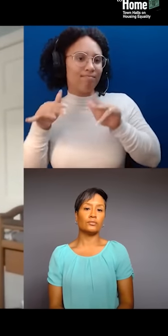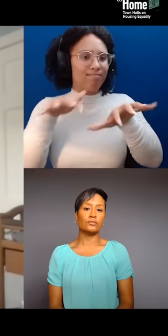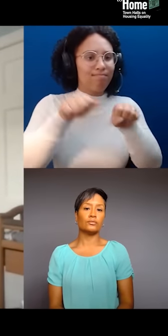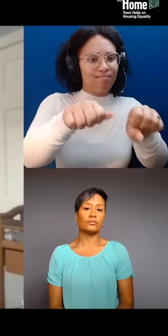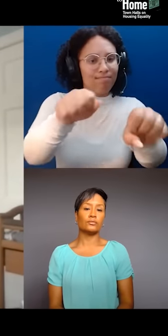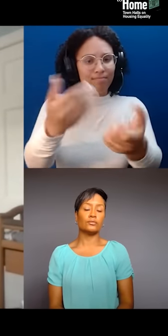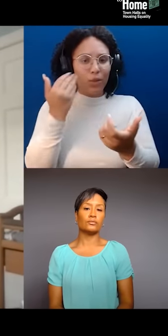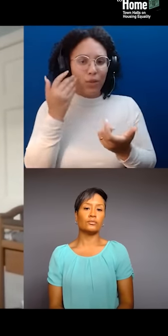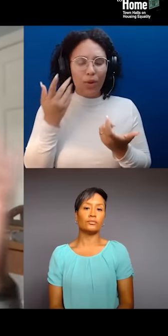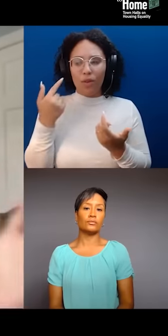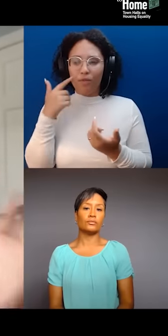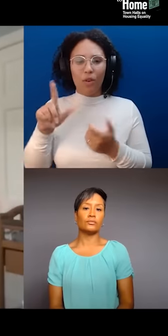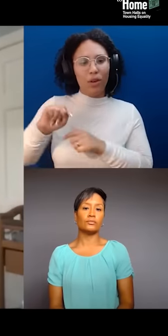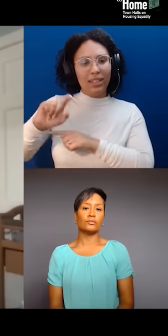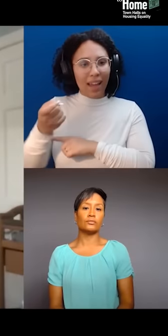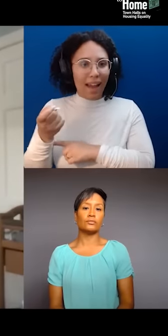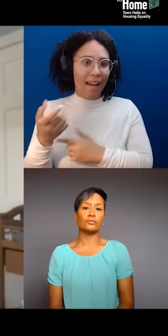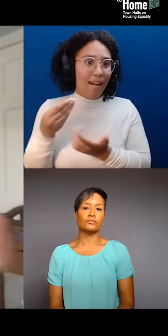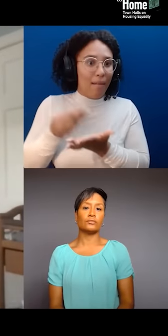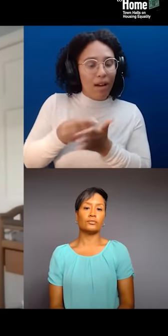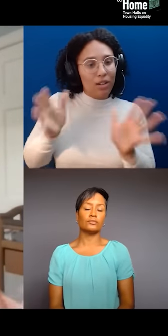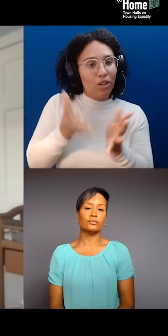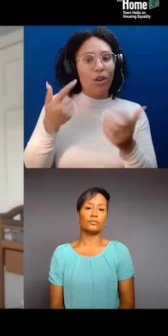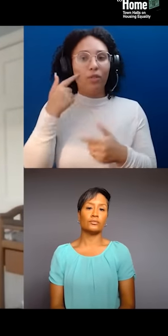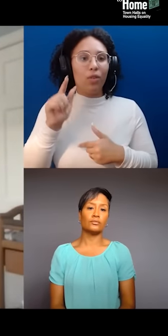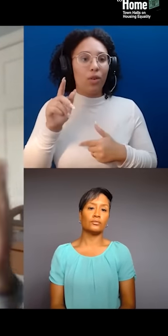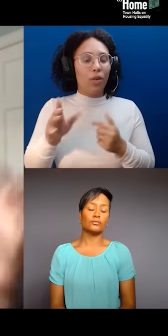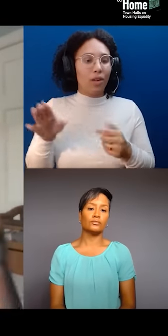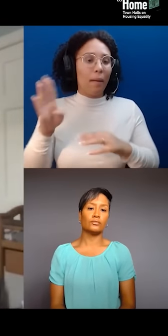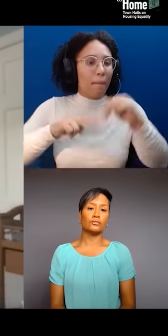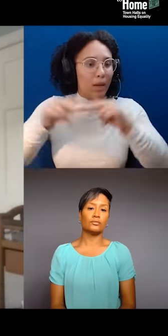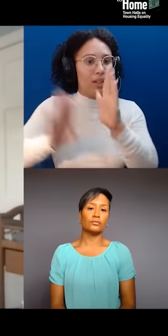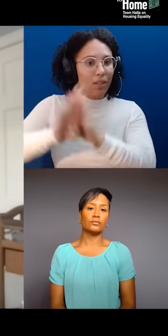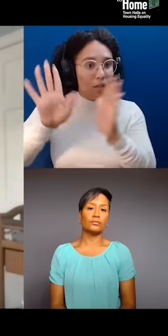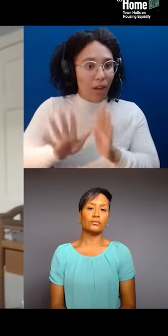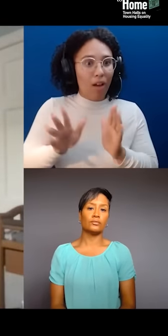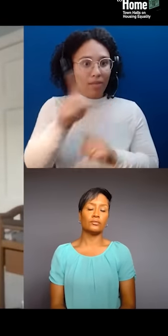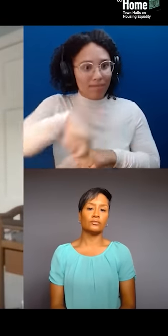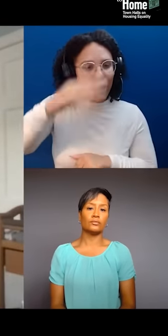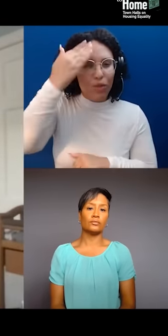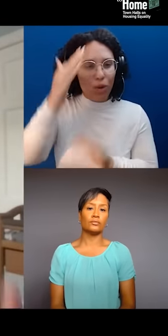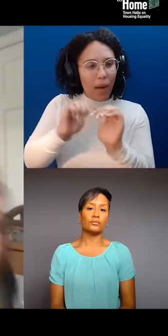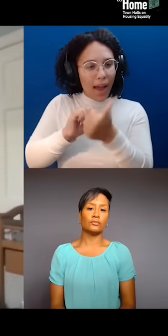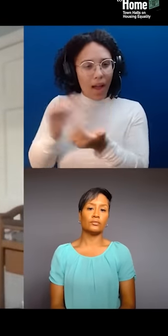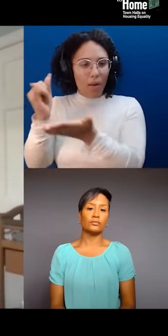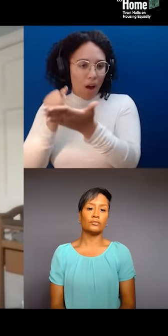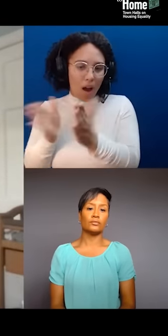and really understand how to manipulate and use artists often in certain projects to bring artists in